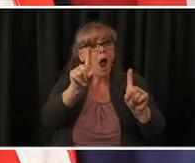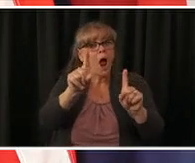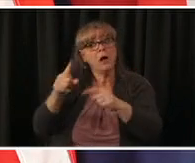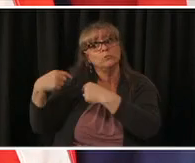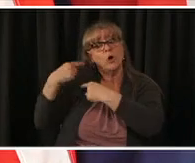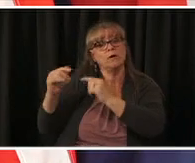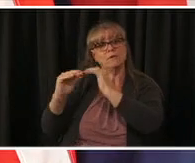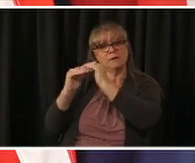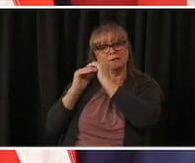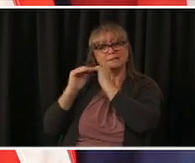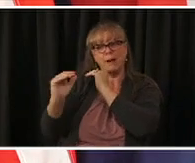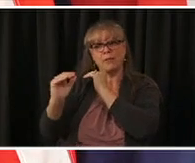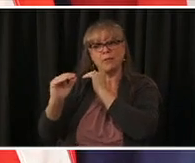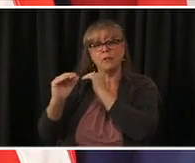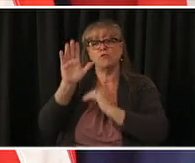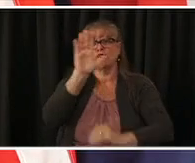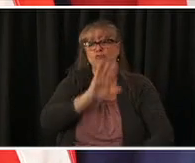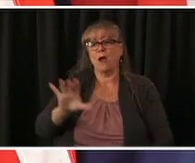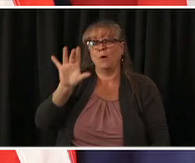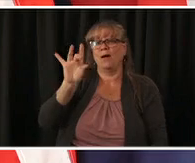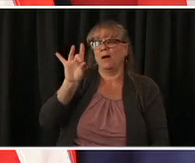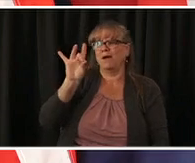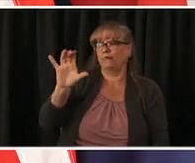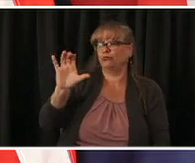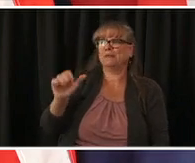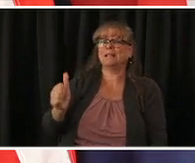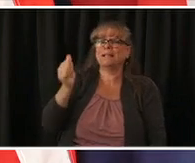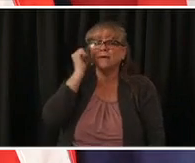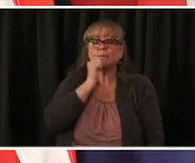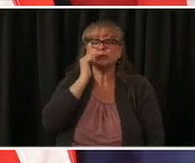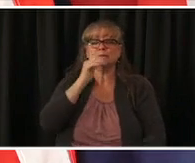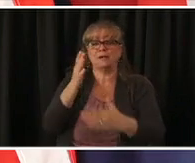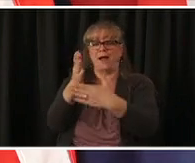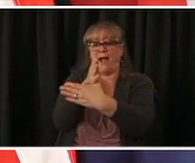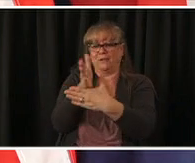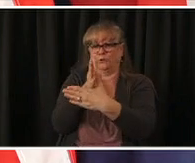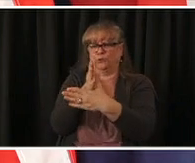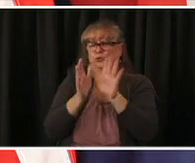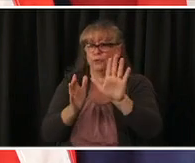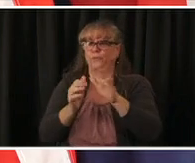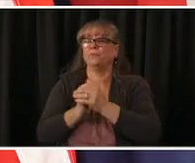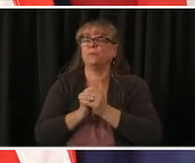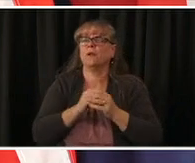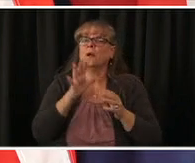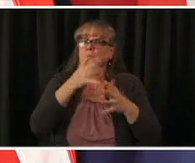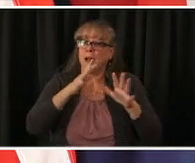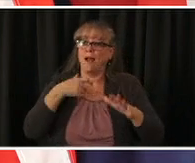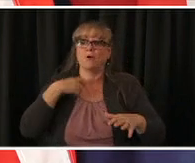a day that are diagnosed with covid what we're really watching this hospitalization is 324. so